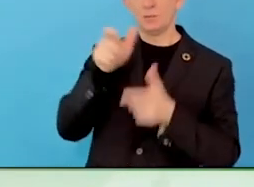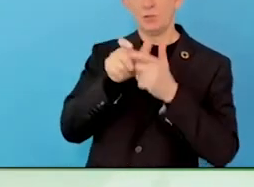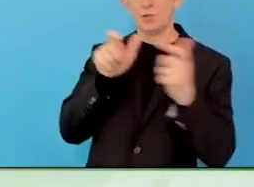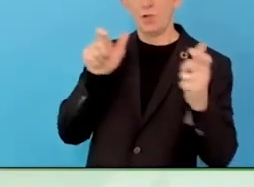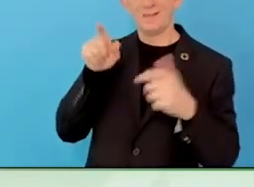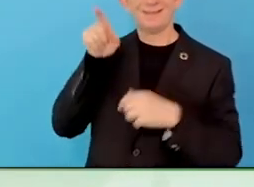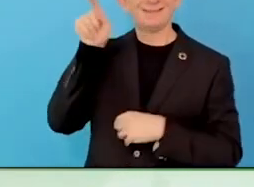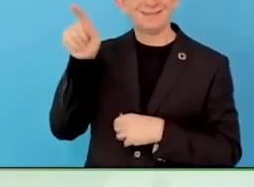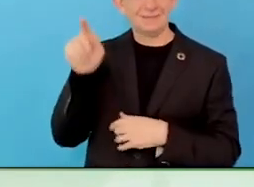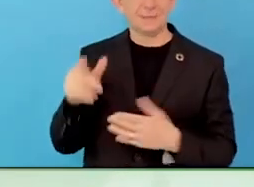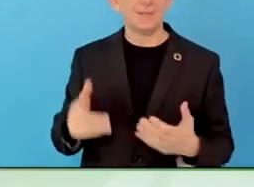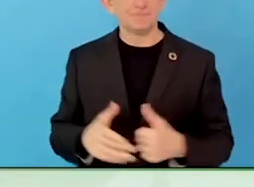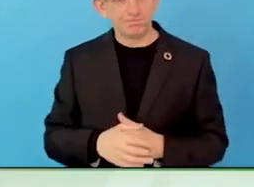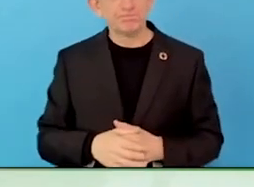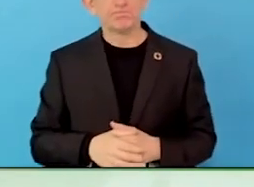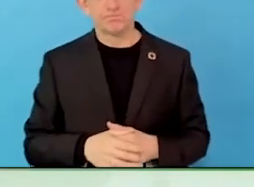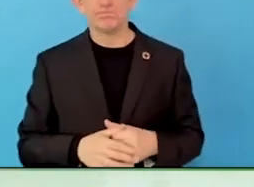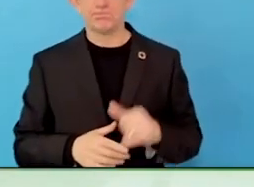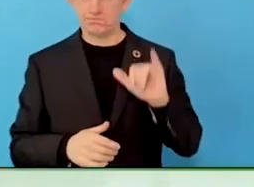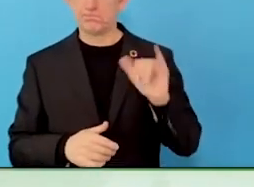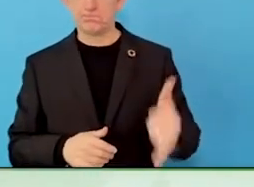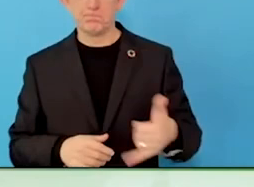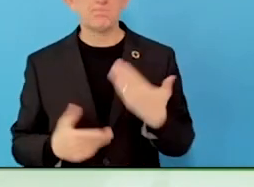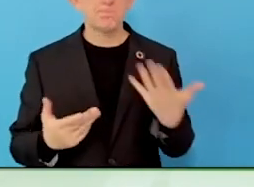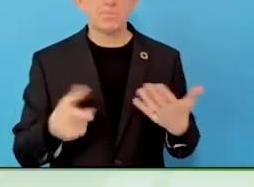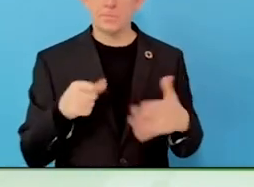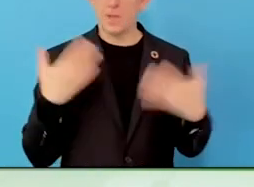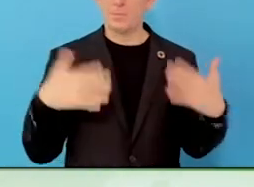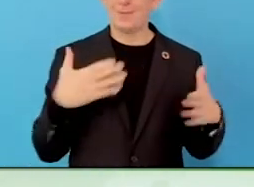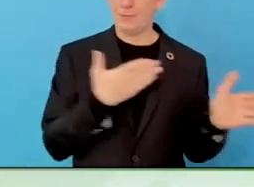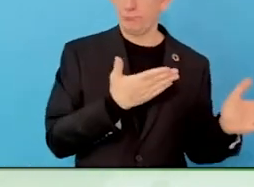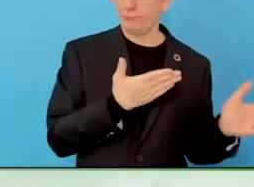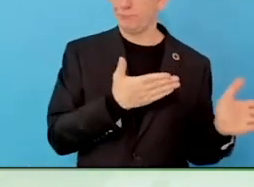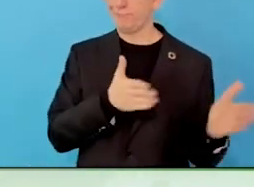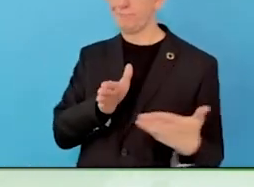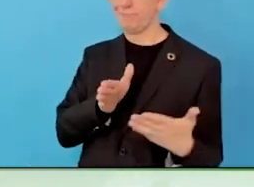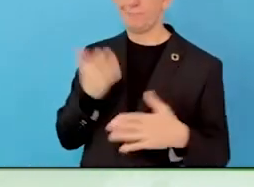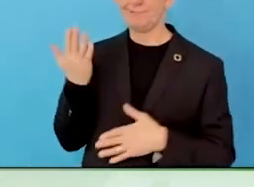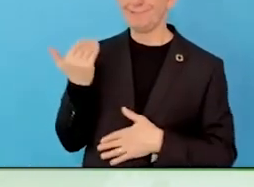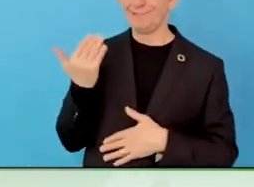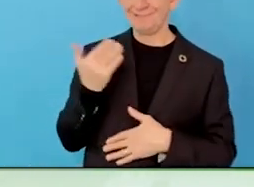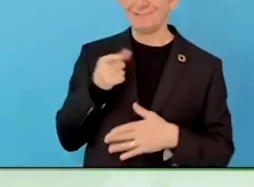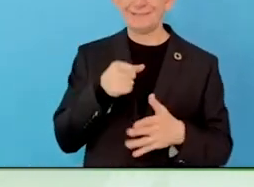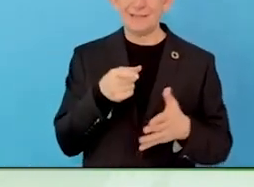started talking about what we were doing eight years ago, you need to spell inclusion.